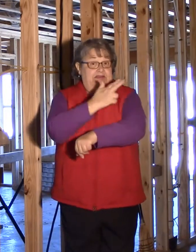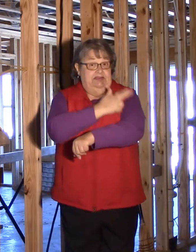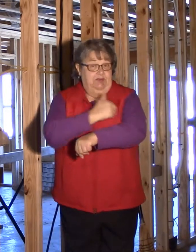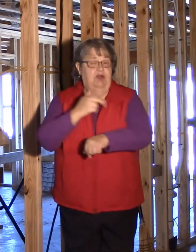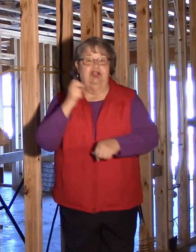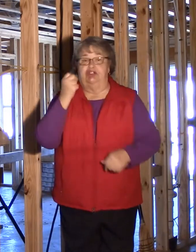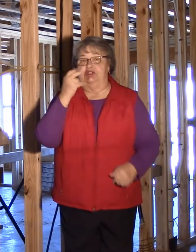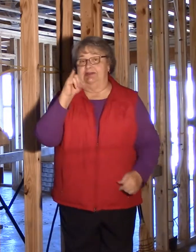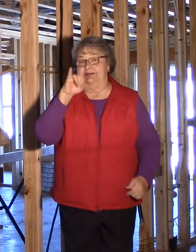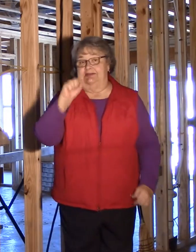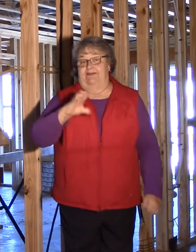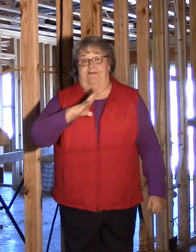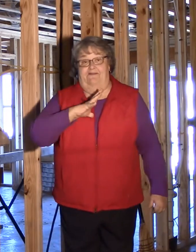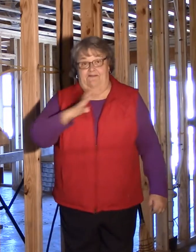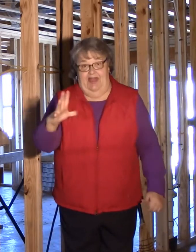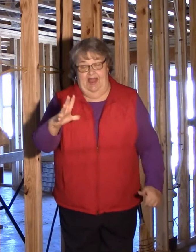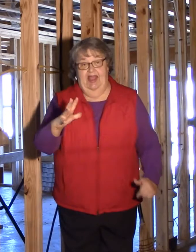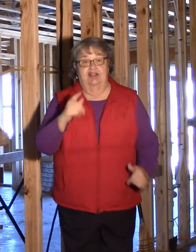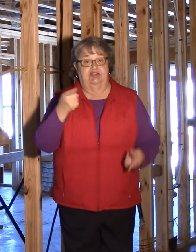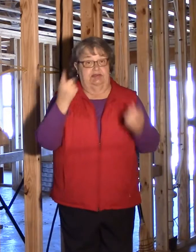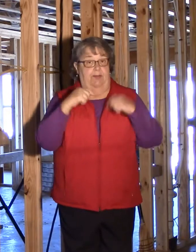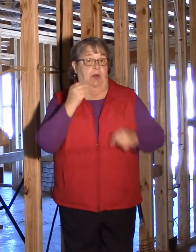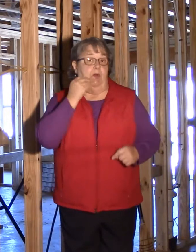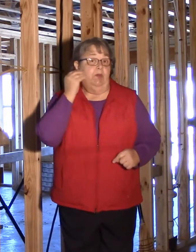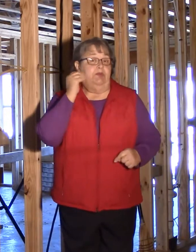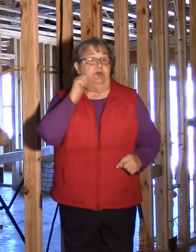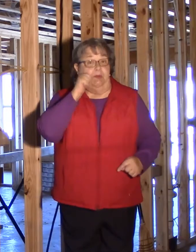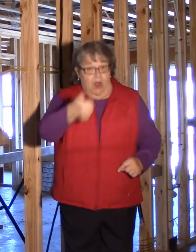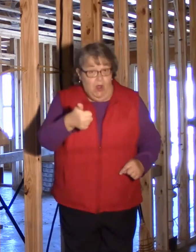She is fine. She will come home tomorrow.